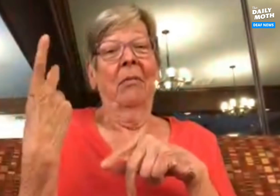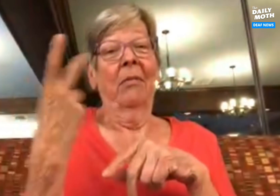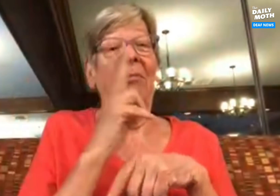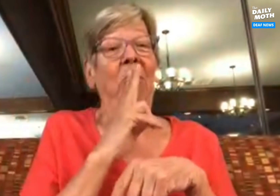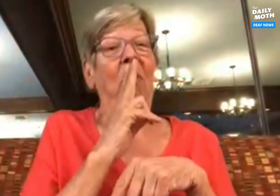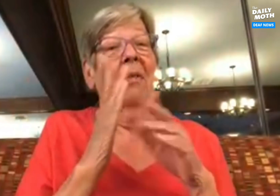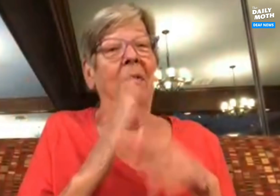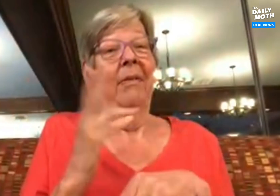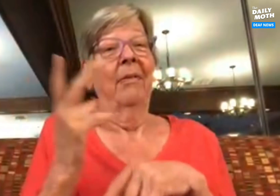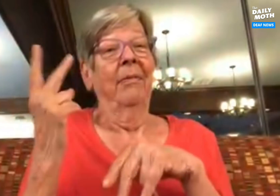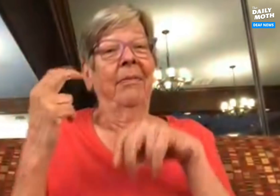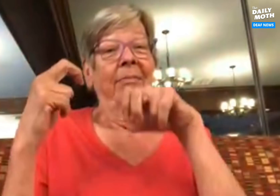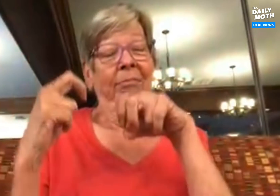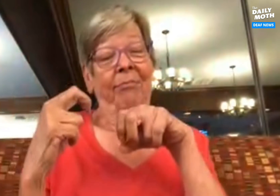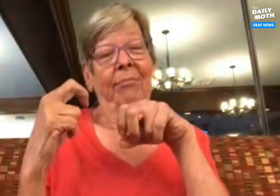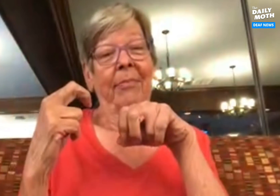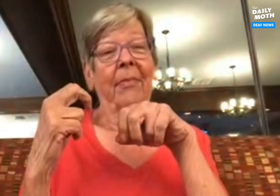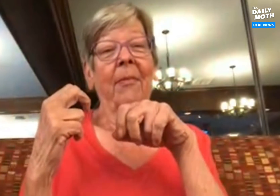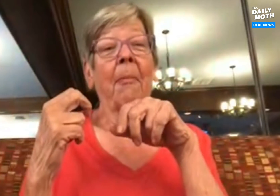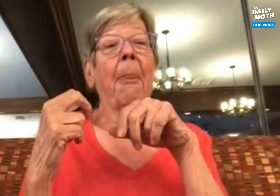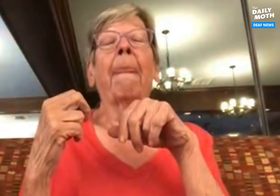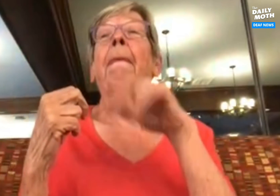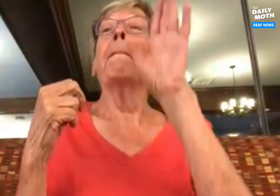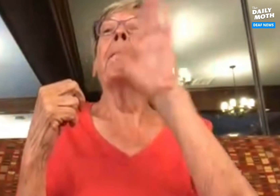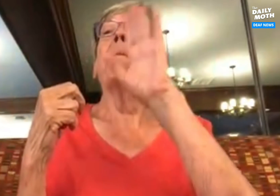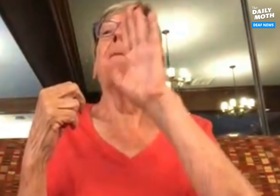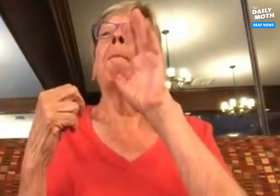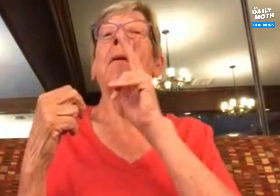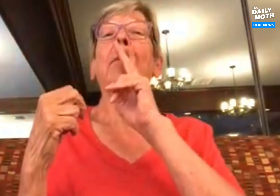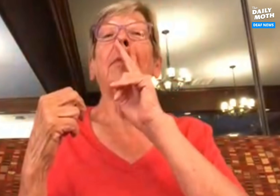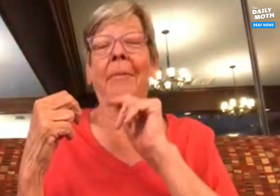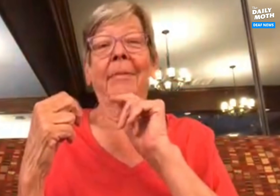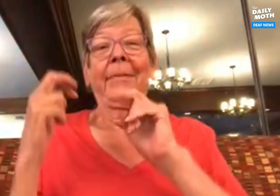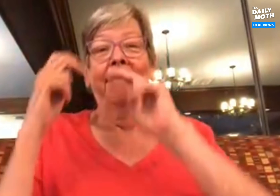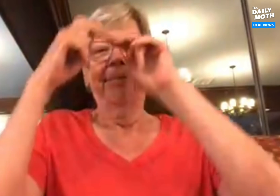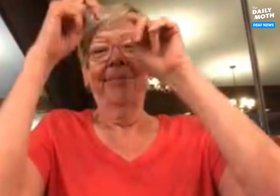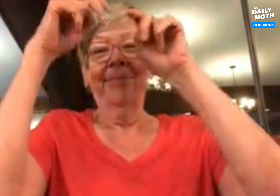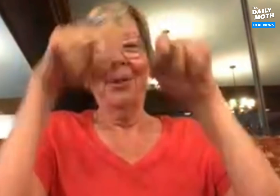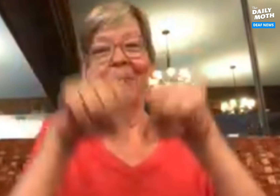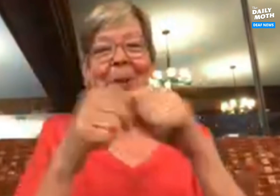We were smokers then and when we sat near each other, I would subtly ask if he wanted to go out for a smoke break.